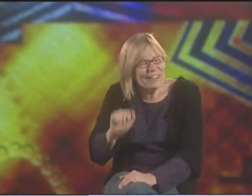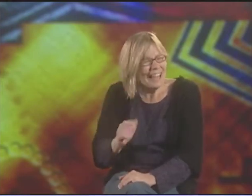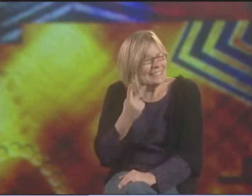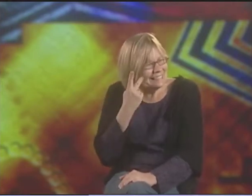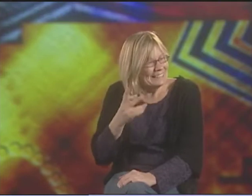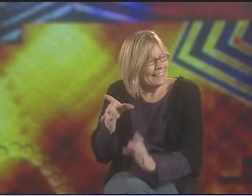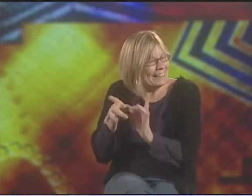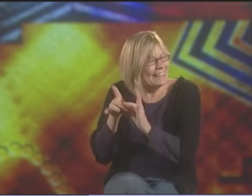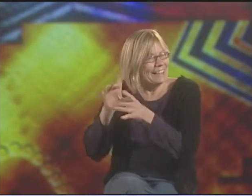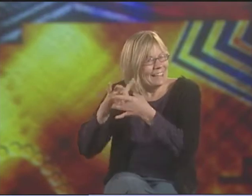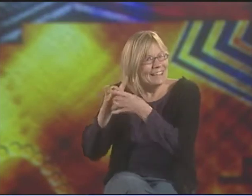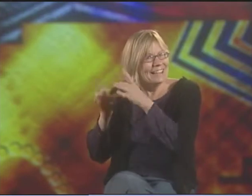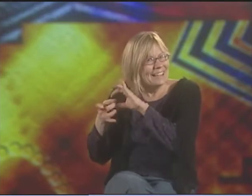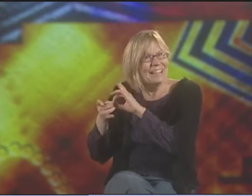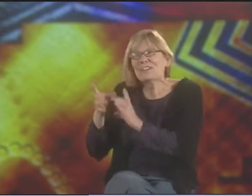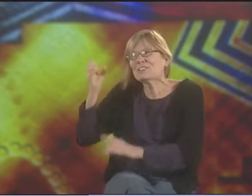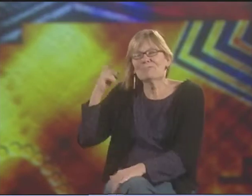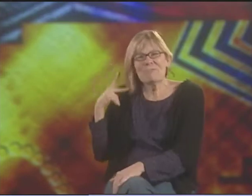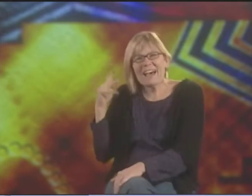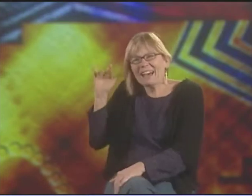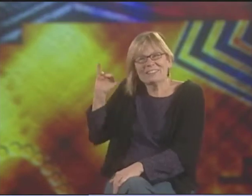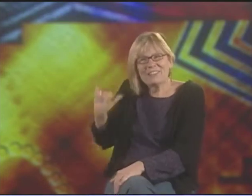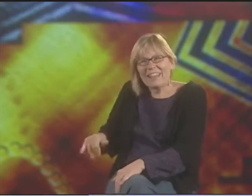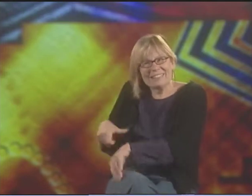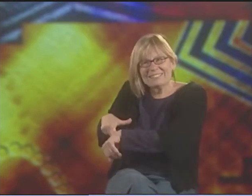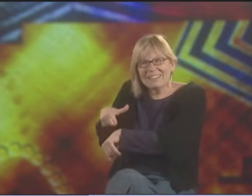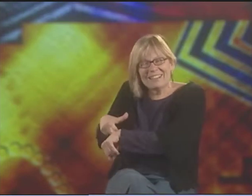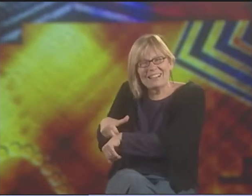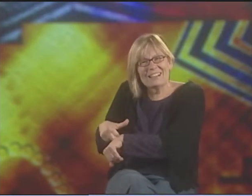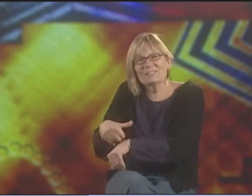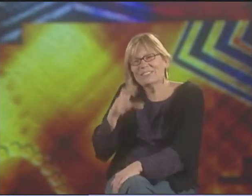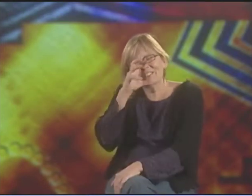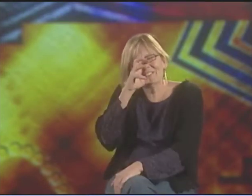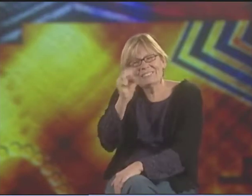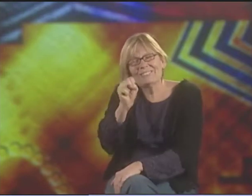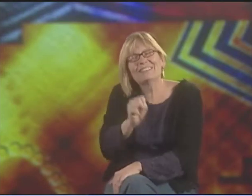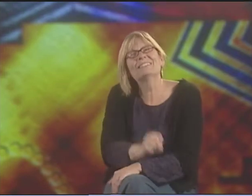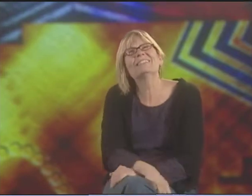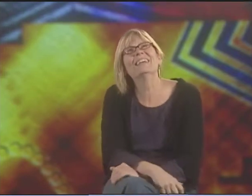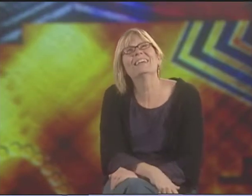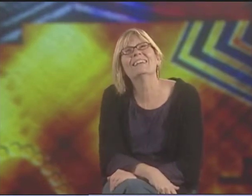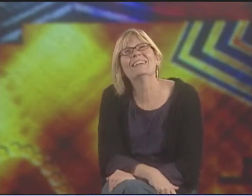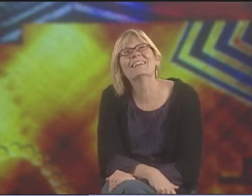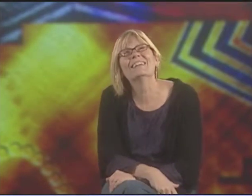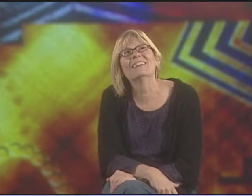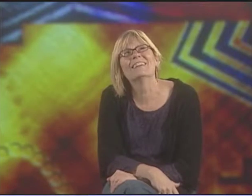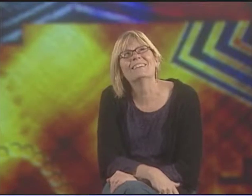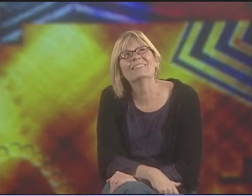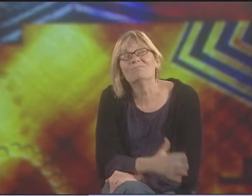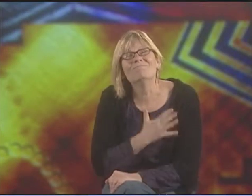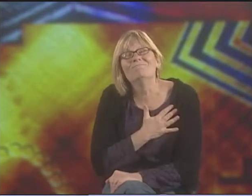AND TALKING ABOUT DEAFHOOD. SO IT'S AMAZING BACK AT THAT TIME THAT SHE WAS DOING THE SORTS OF THINGS SHE WAS DOING.